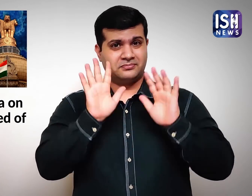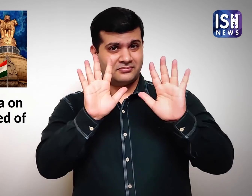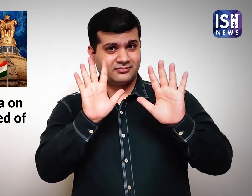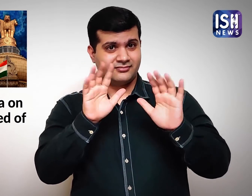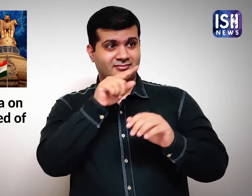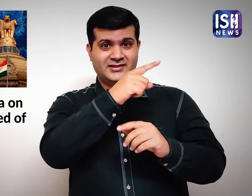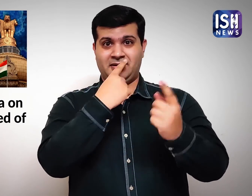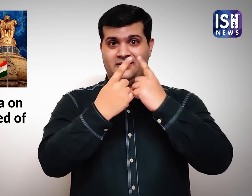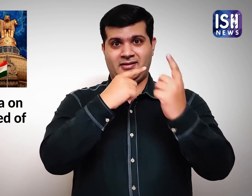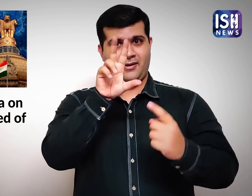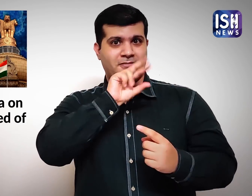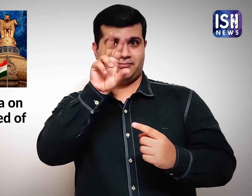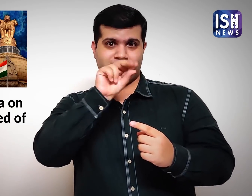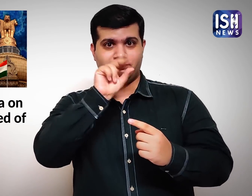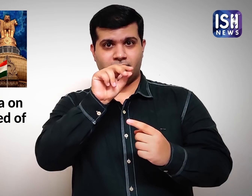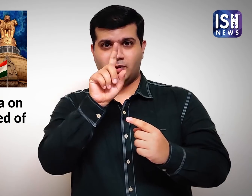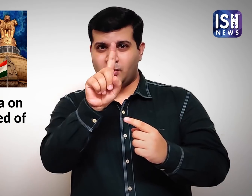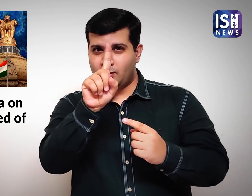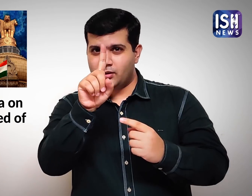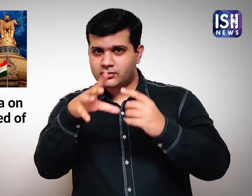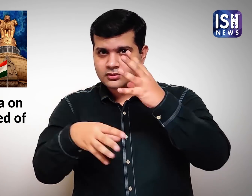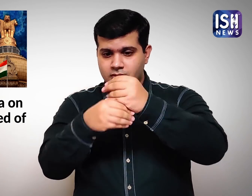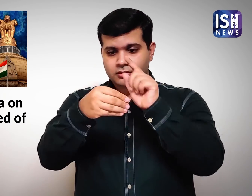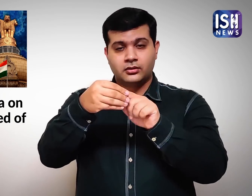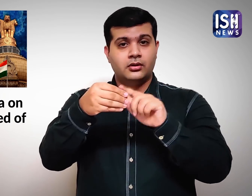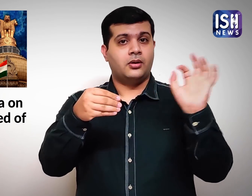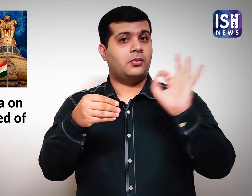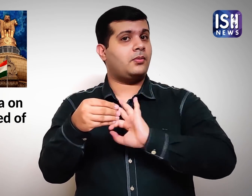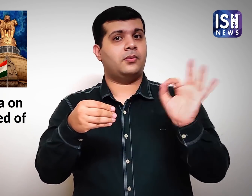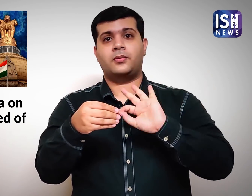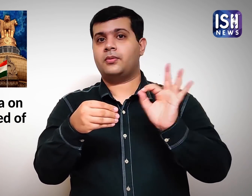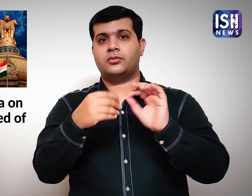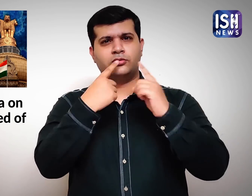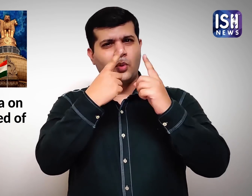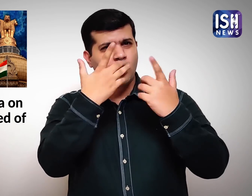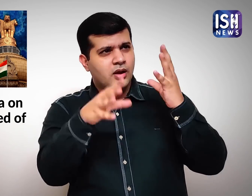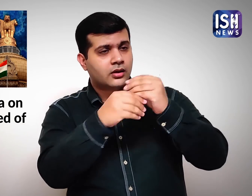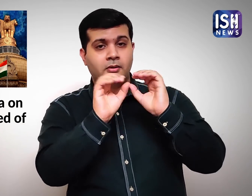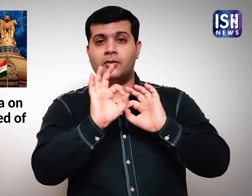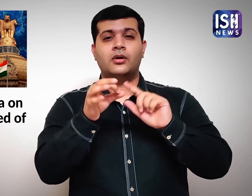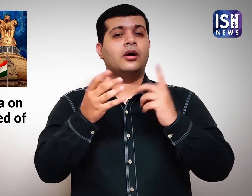During his speech, he did not talk about one particular point.